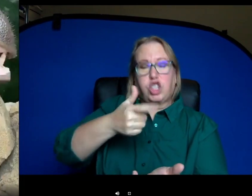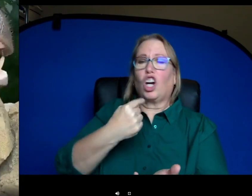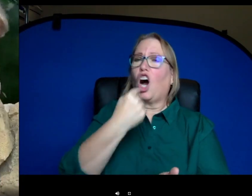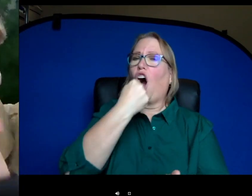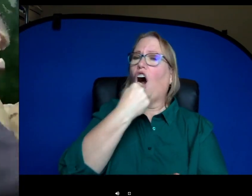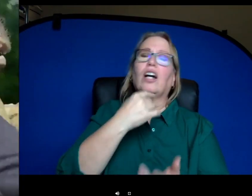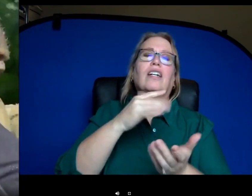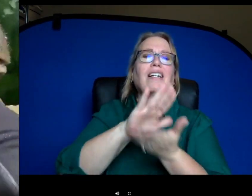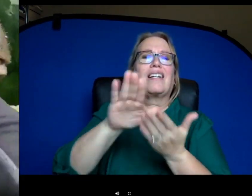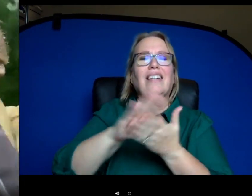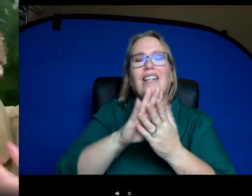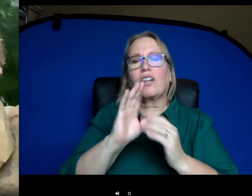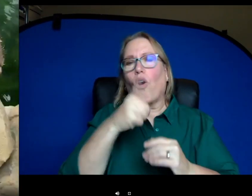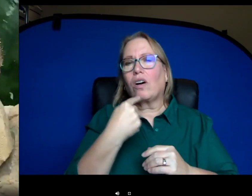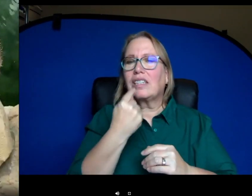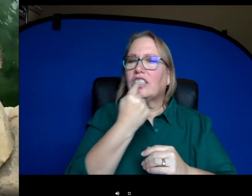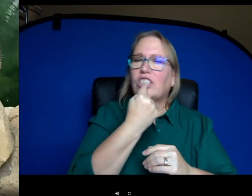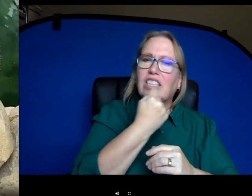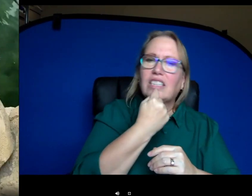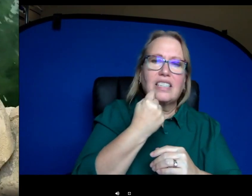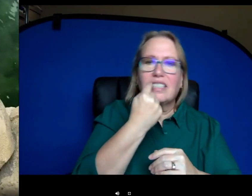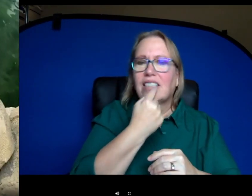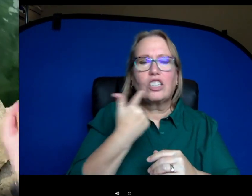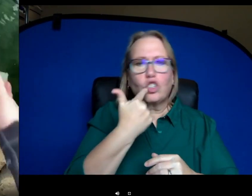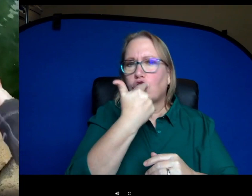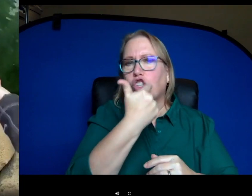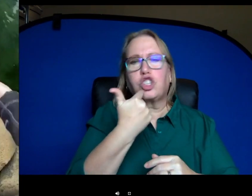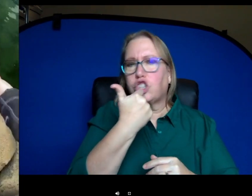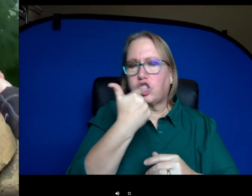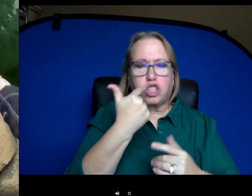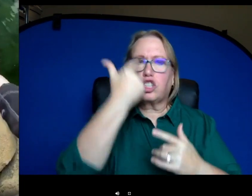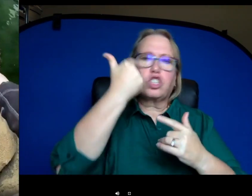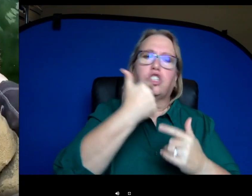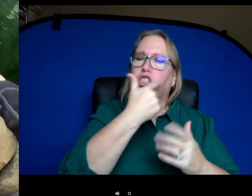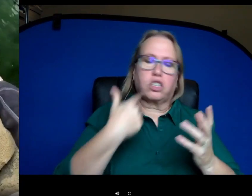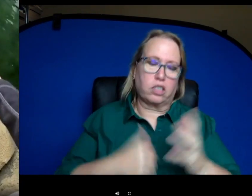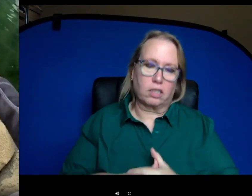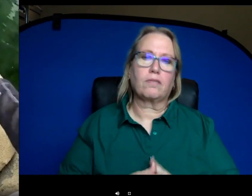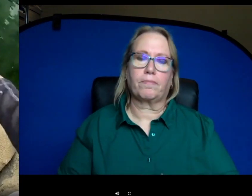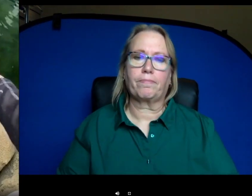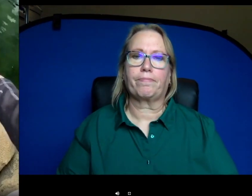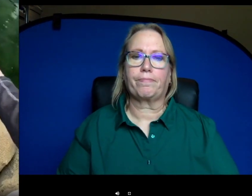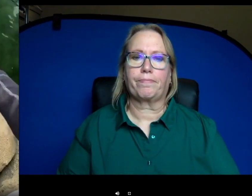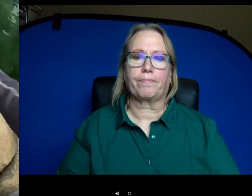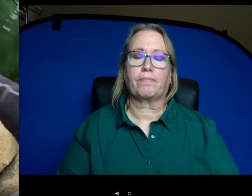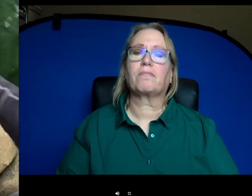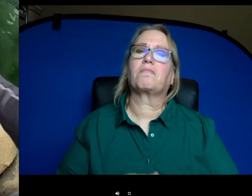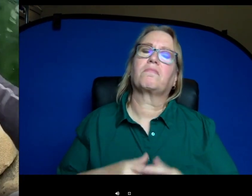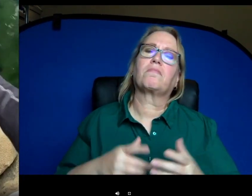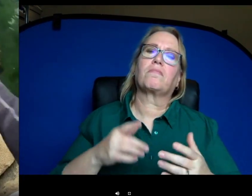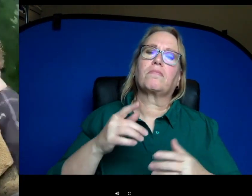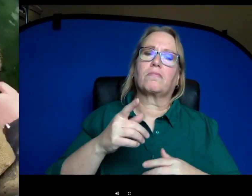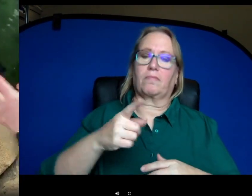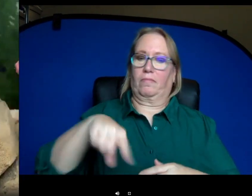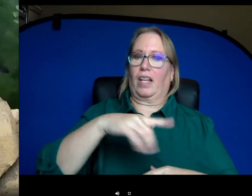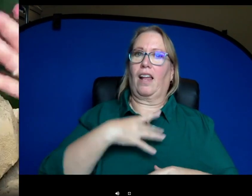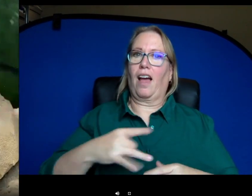pick and clean out all of the little crevices in their mouths and make sure their their teeth and gums are nice and healthy. Um, and then they do like to feel it